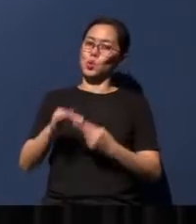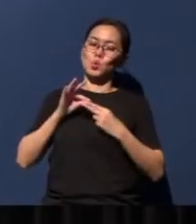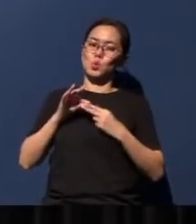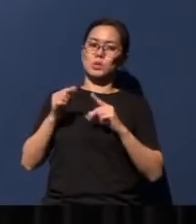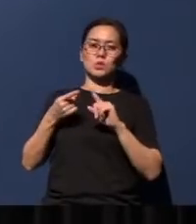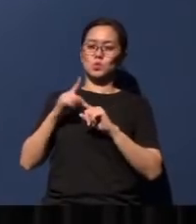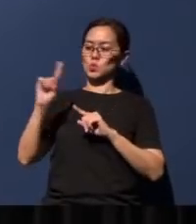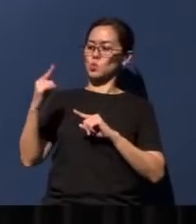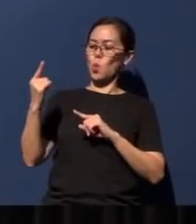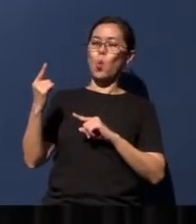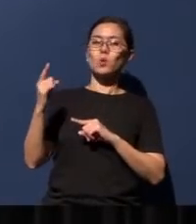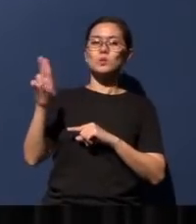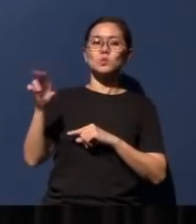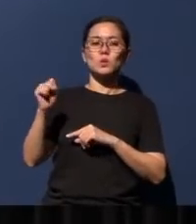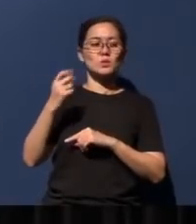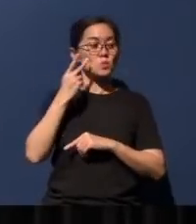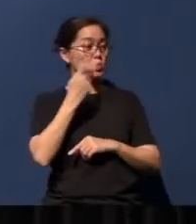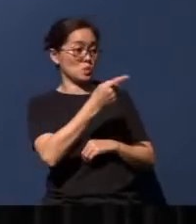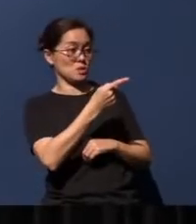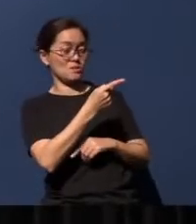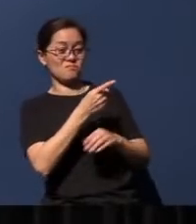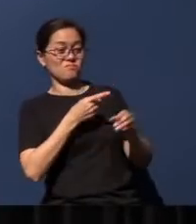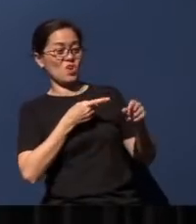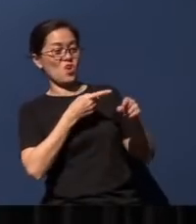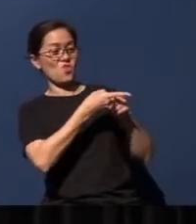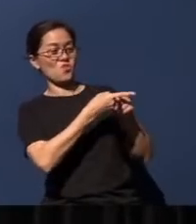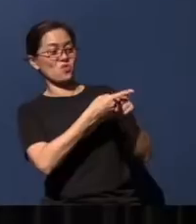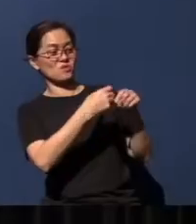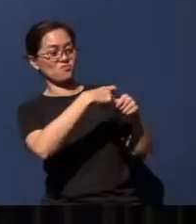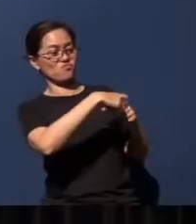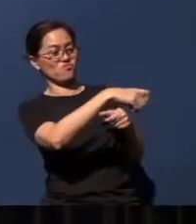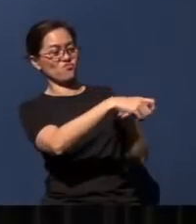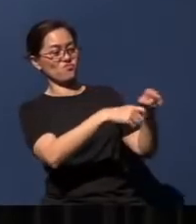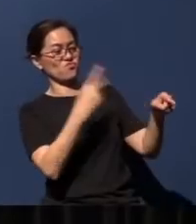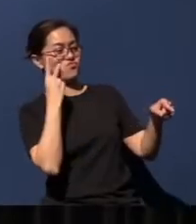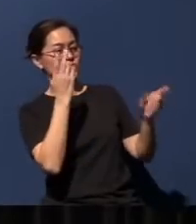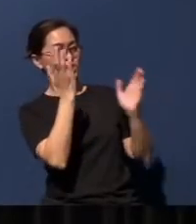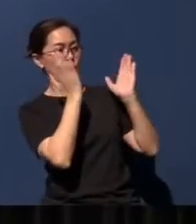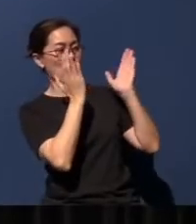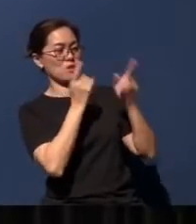You just look across the causeway, and you see the political jostling that's been going on